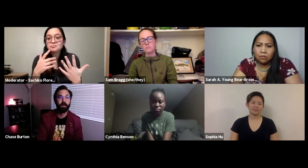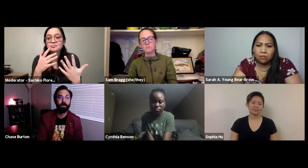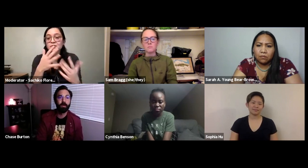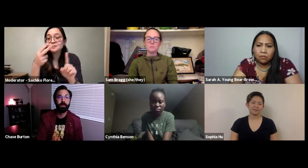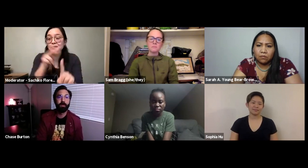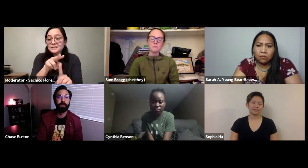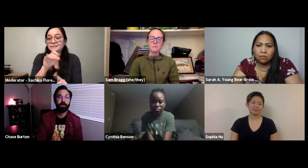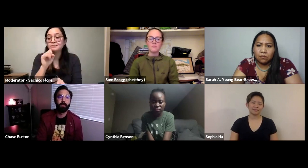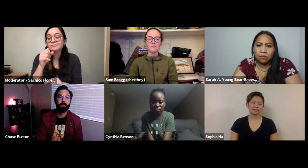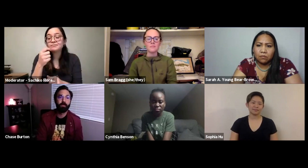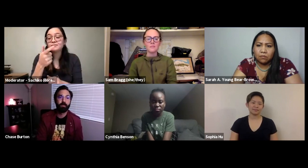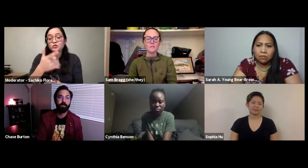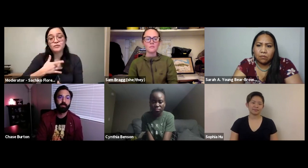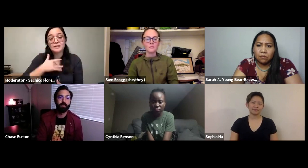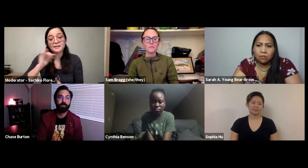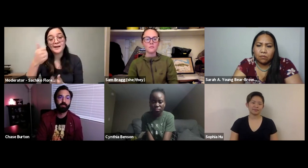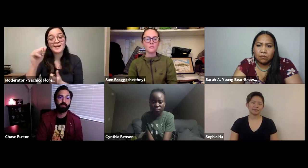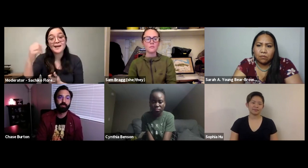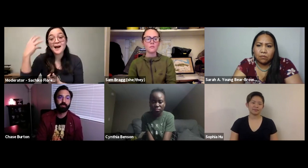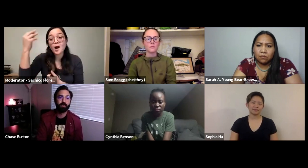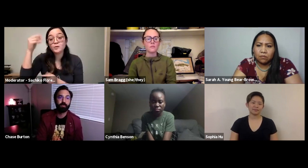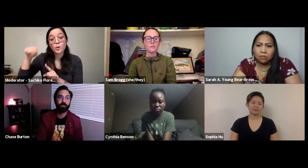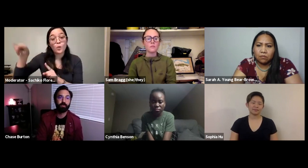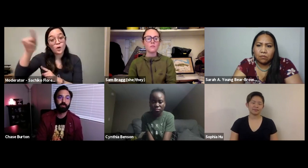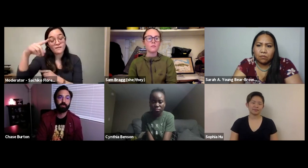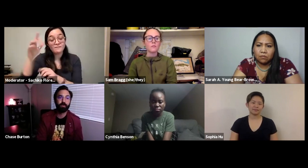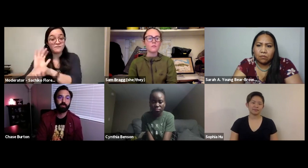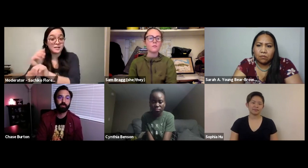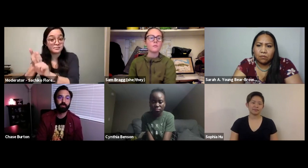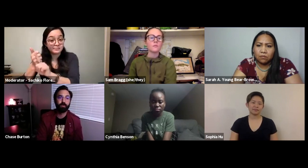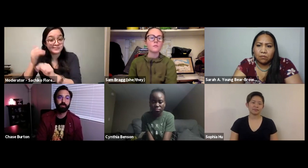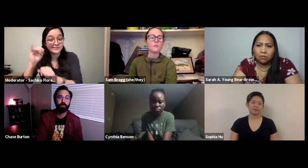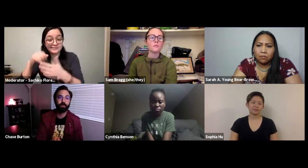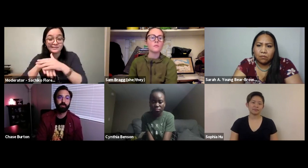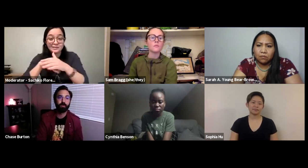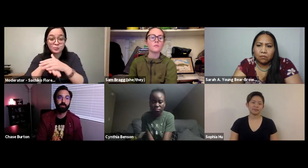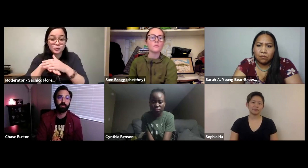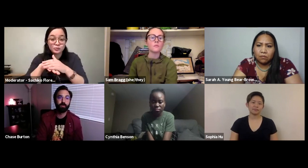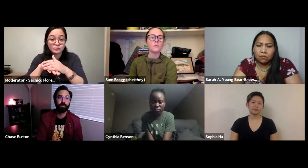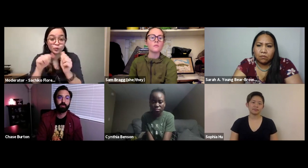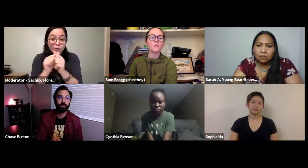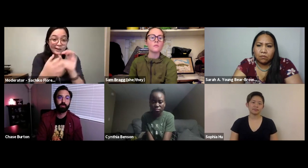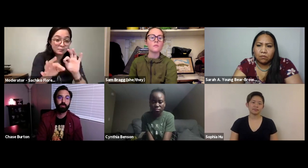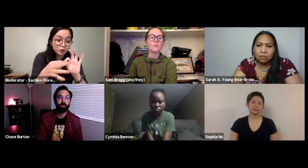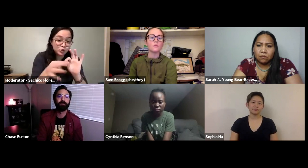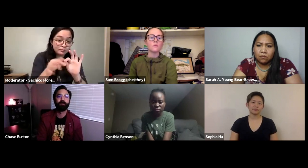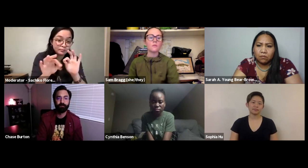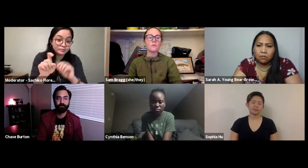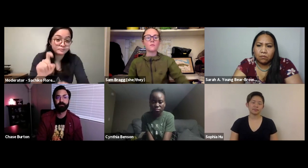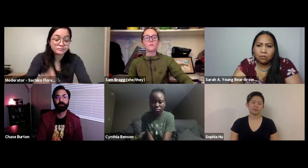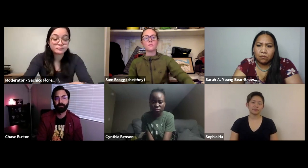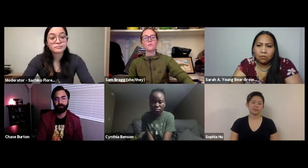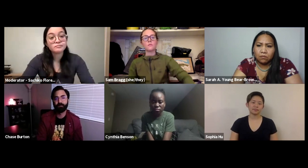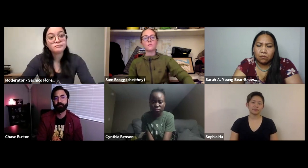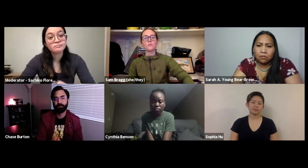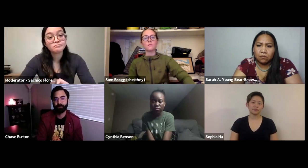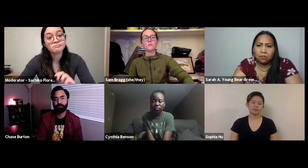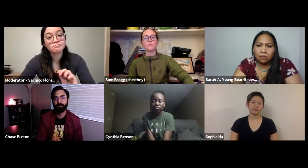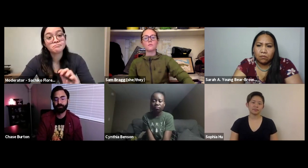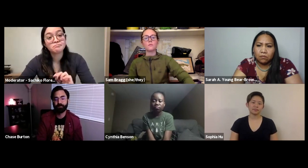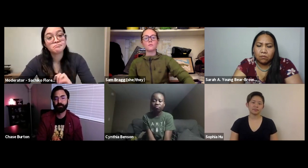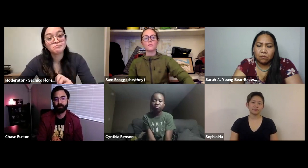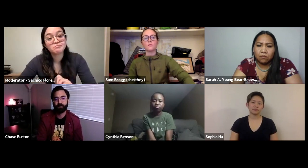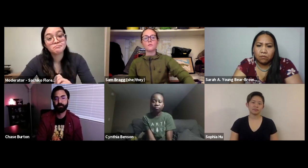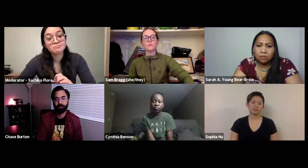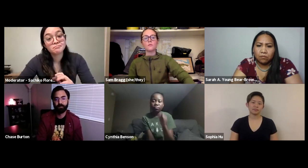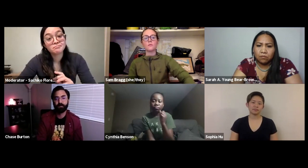so I wanted to ask you about your perspective do you feel that outdoor films are accessible